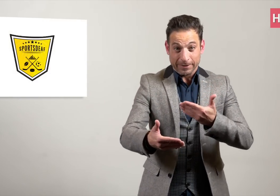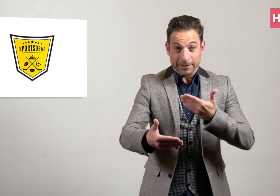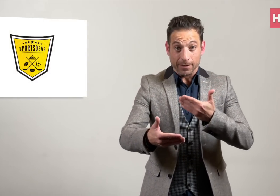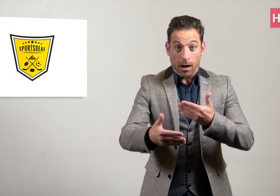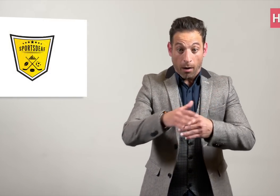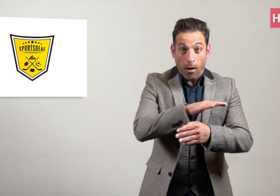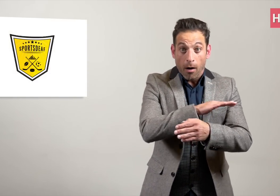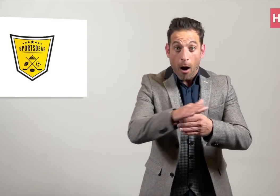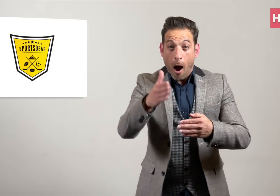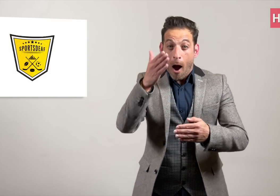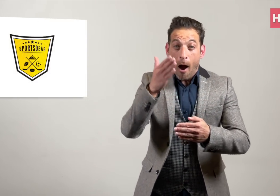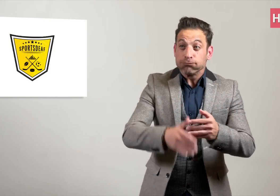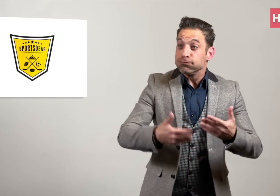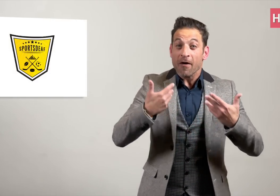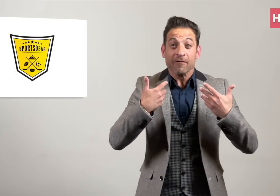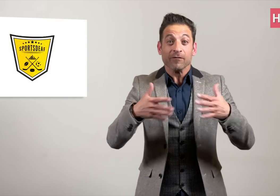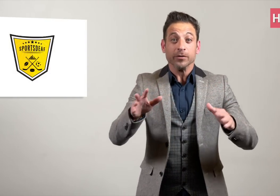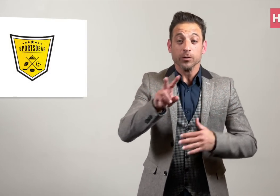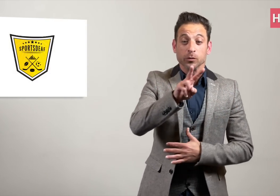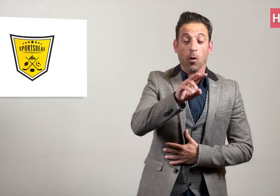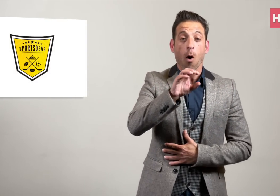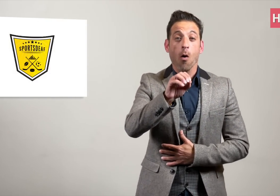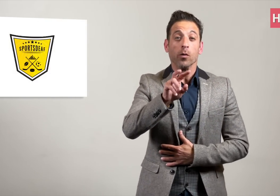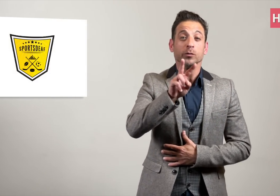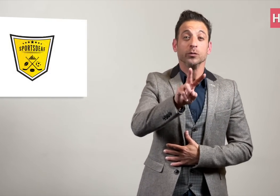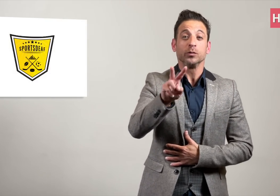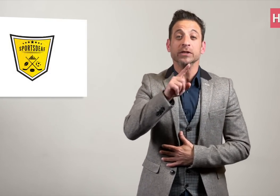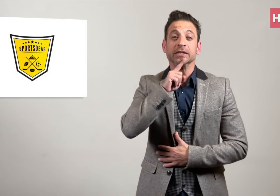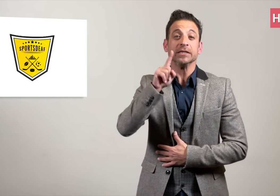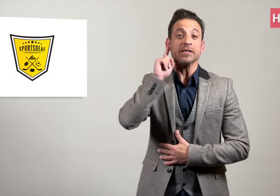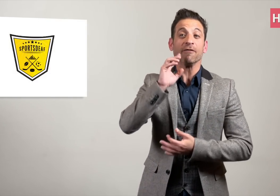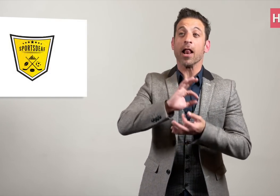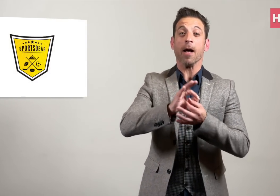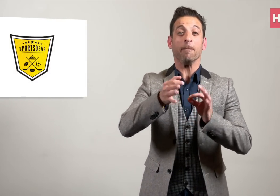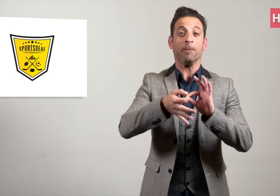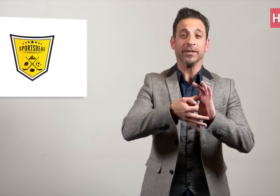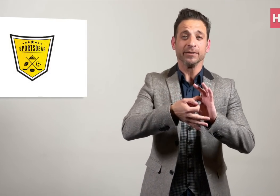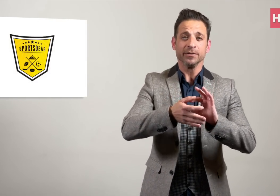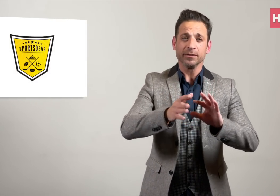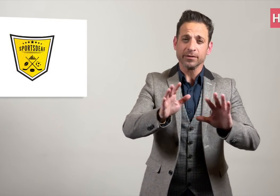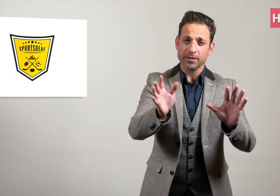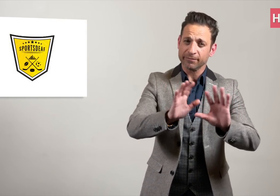It's not yet time to mourn the end of the 2022 Games.